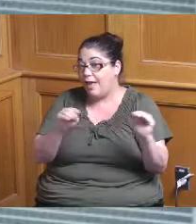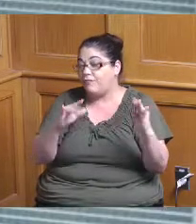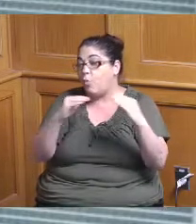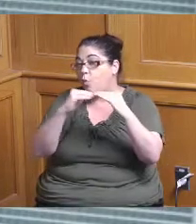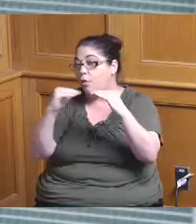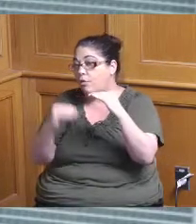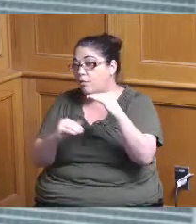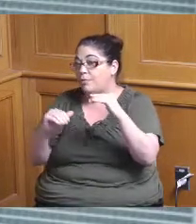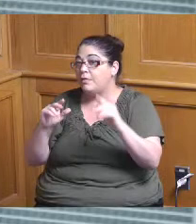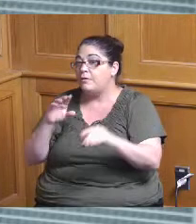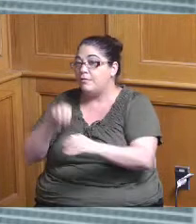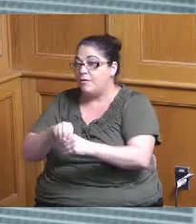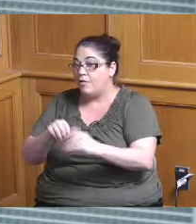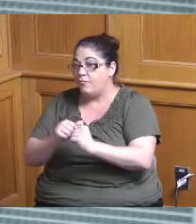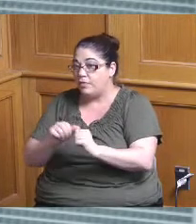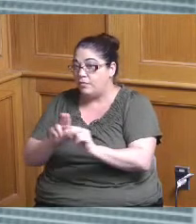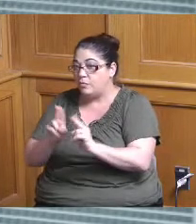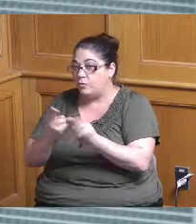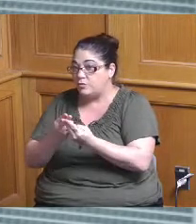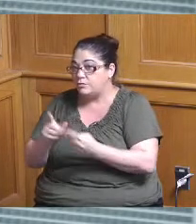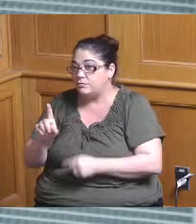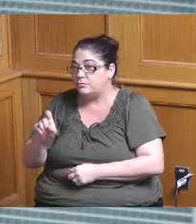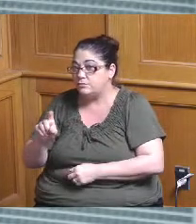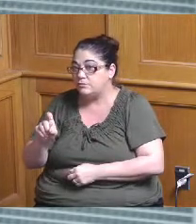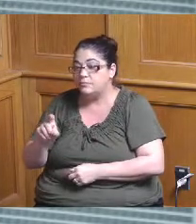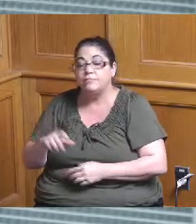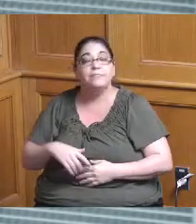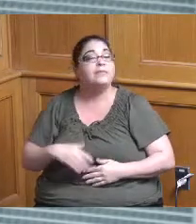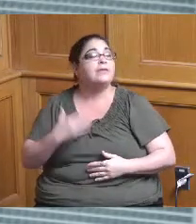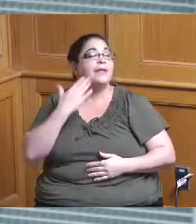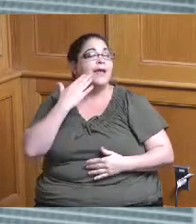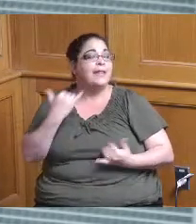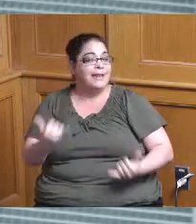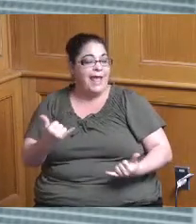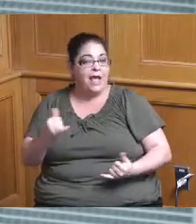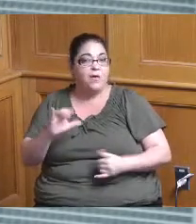as it stands currently because it's in a consultant it you know it's not really